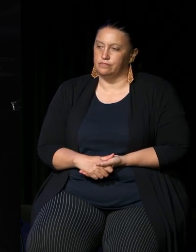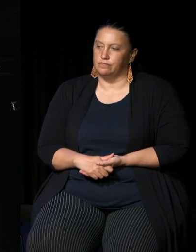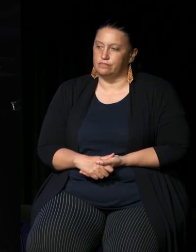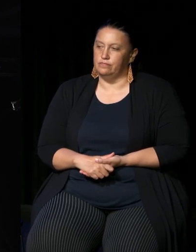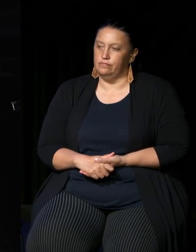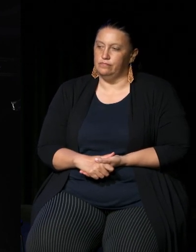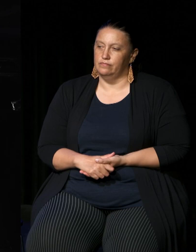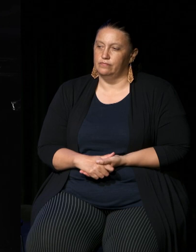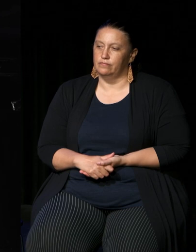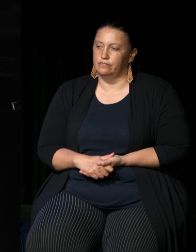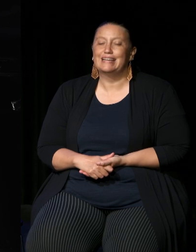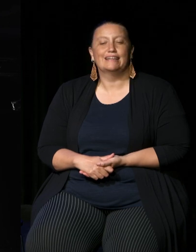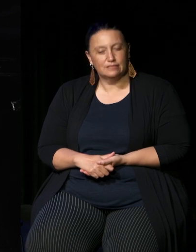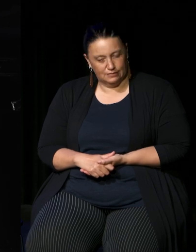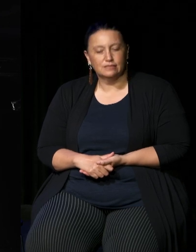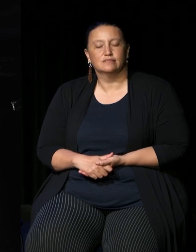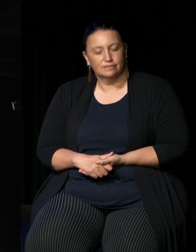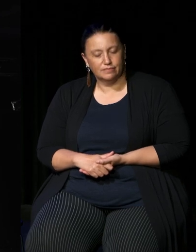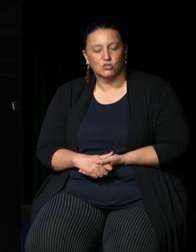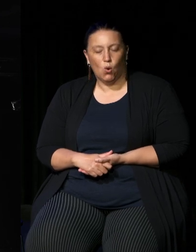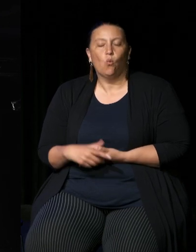so reason the Constitutional recognition takes the form it does